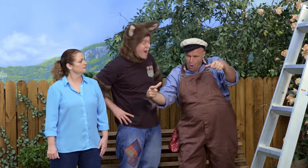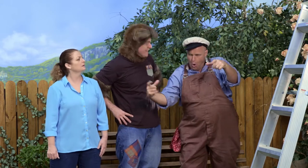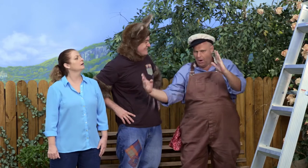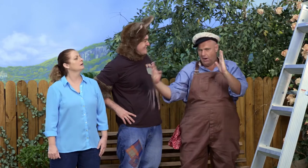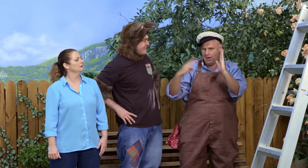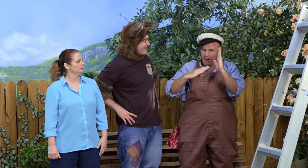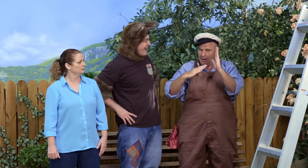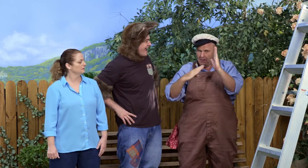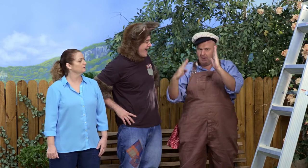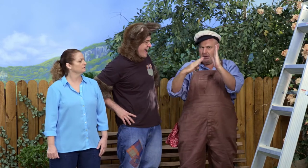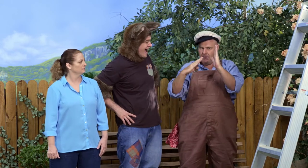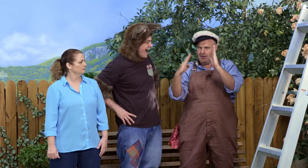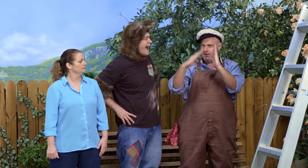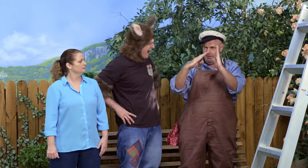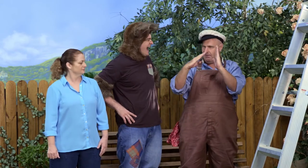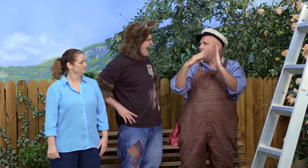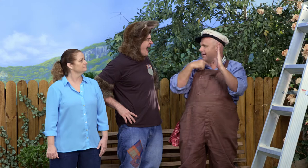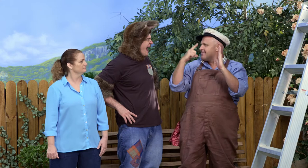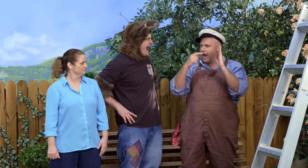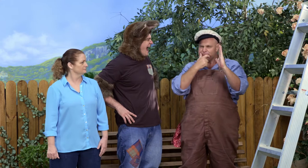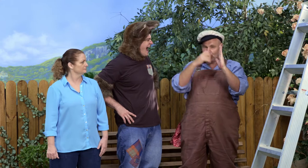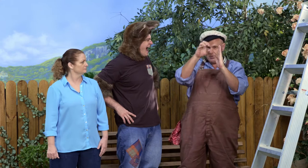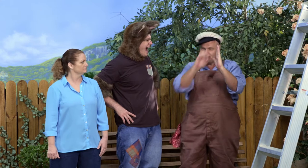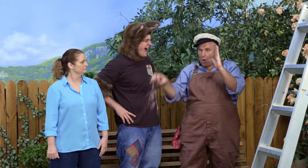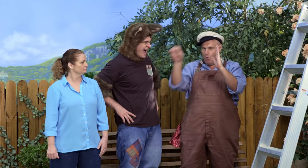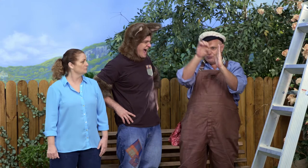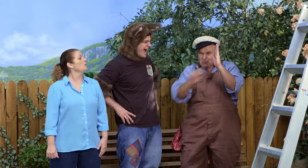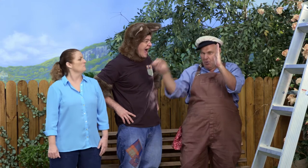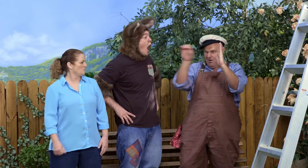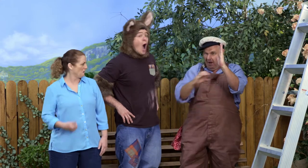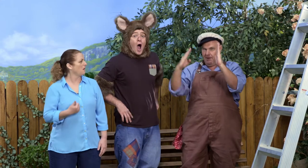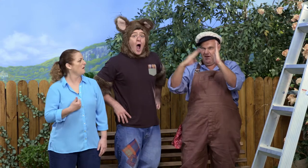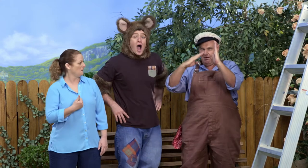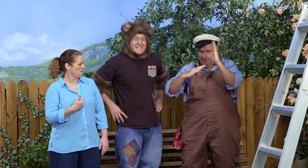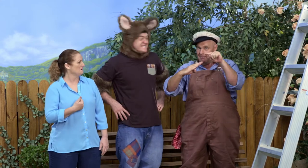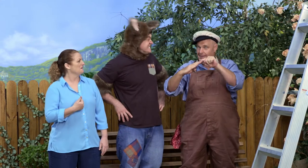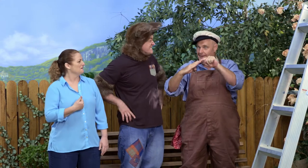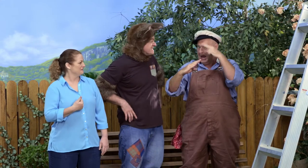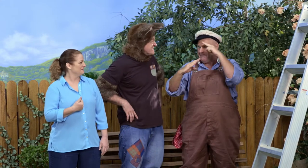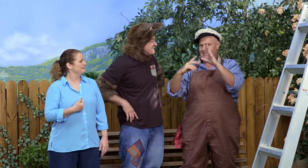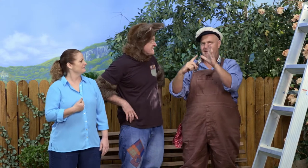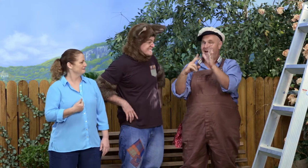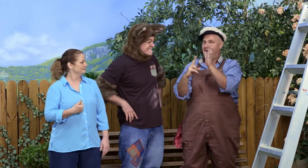and see how the ball rolls down the ramp at the angle we make?